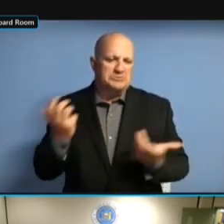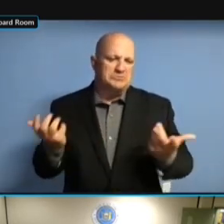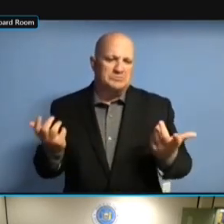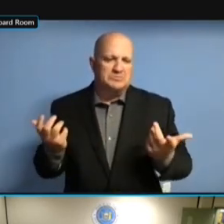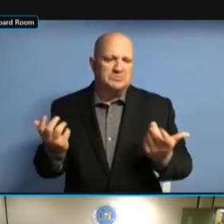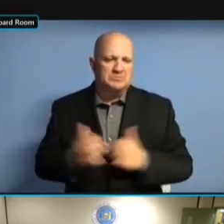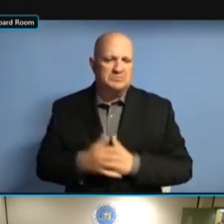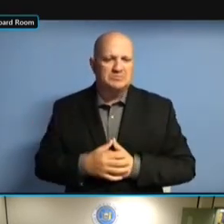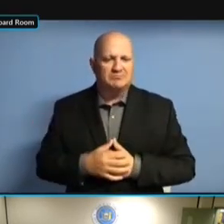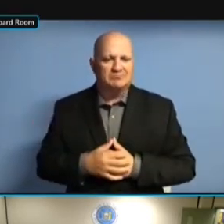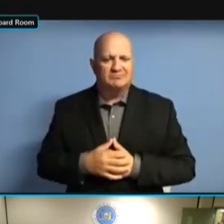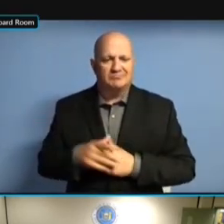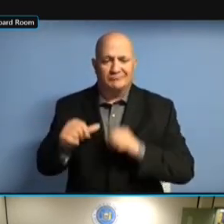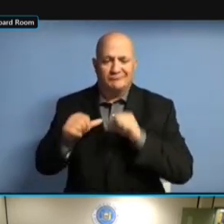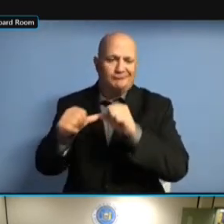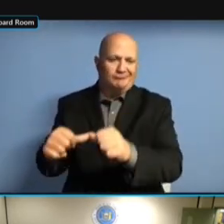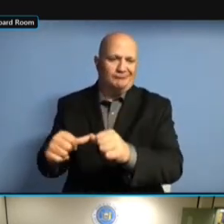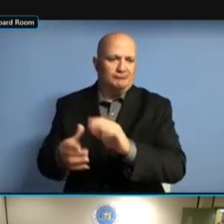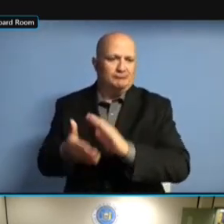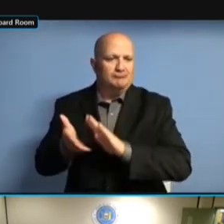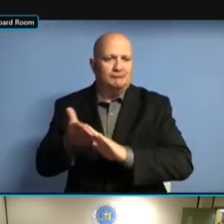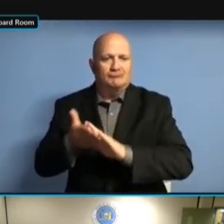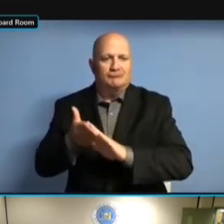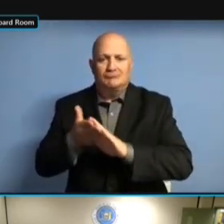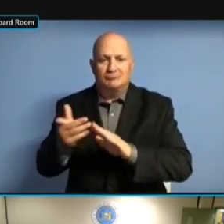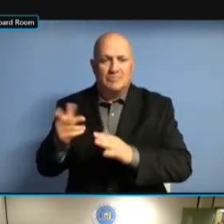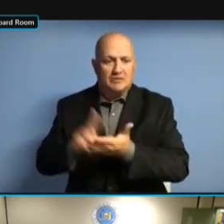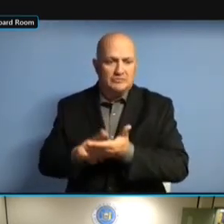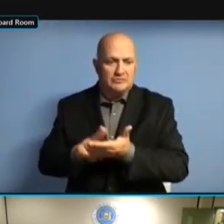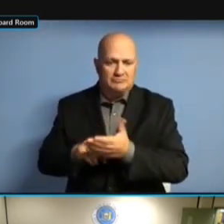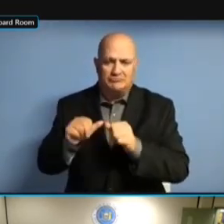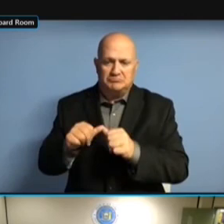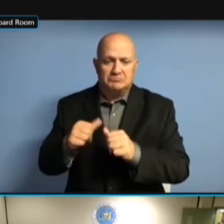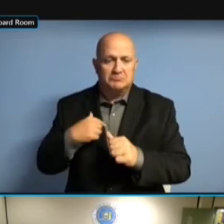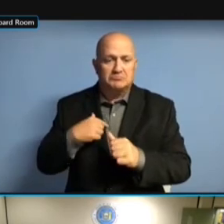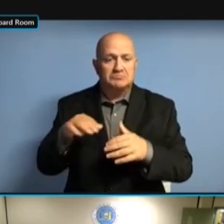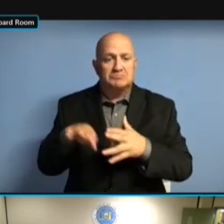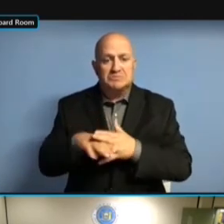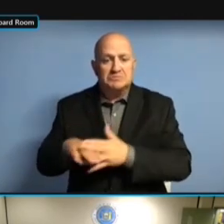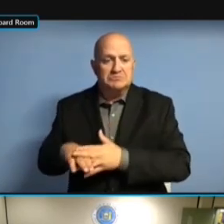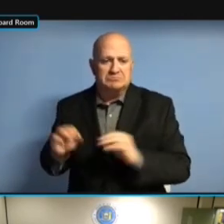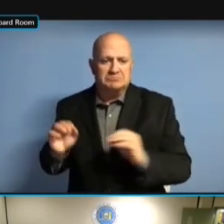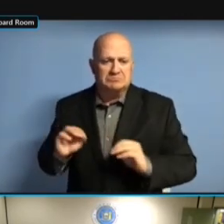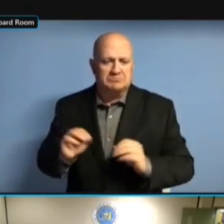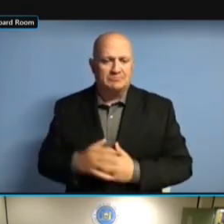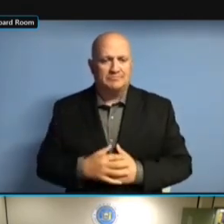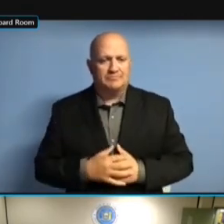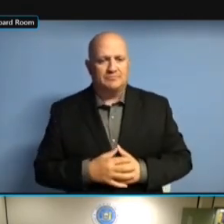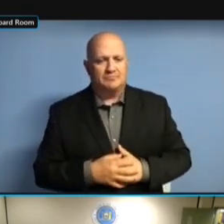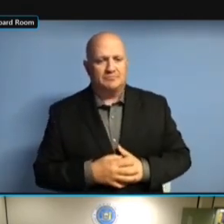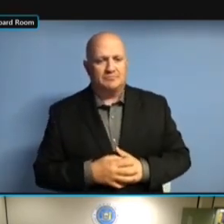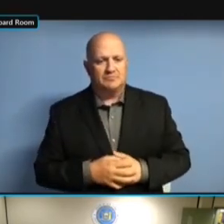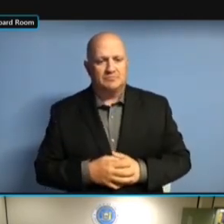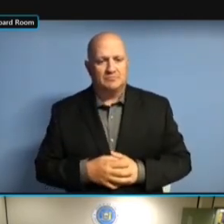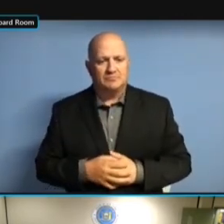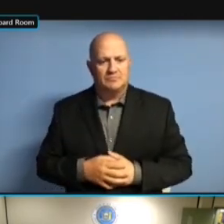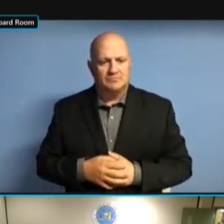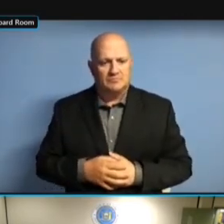WITH THEIR OWN SET OF ISSUES, IN TERMS OF CONTINUITY OF TERMS OF CONTINUITY OF TERMS OF CONTINUITY OF KNOWLEDGE. KNOWLEDGE. KNOWLEDGE. >> KNOWLEDGE. >> THE KNOWLEDGE. >> THE USE KNOWLEDGE. >> THE USE OF KNOWLEDGE. >> THE USE OF CONTRACTORS, KNOWLEDGE. >> THE USE OF CONTRACTORS, IS THE USE OF CONTRACTORS, IS THE USE OF CONTRACTORS, IS THAT THE USE OF CONTRACTORS, IS THAT BASED THE USE OF CONTRACTORS, IS THAT BASED MOSTLY THE USE OF CONTRACTORS, IS THAT BASED MOSTLY ON THE USE OF CONTRACTORS, IS THAT BASED MOSTLY ON THE THE USE OF CONTRACTORS, IS THAT BASED MOSTLY ON THE FACT THAT BASED MOSTLY ON THE FACT THAT BASED MOSTLY ON THE FACT THAT THAT BASED MOSTLY ON THE FACT THAT YOU THAT BASED MOSTLY ON THE FACT THAT YOU CAN'T THAT BASED MOSTLY ON THE FACT THAT YOU CAN'T FILL THAT BASED MOSTLY ON THE FACT THAT YOU CAN'T FILL POSITIONS